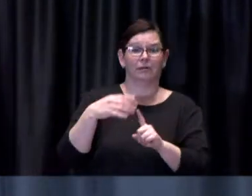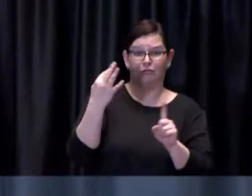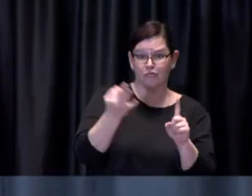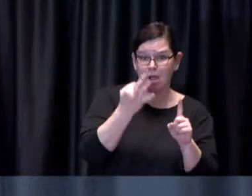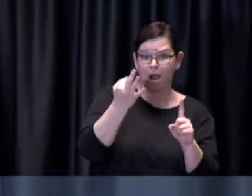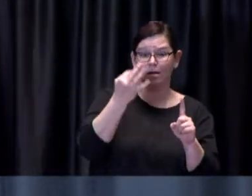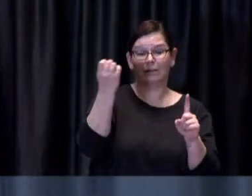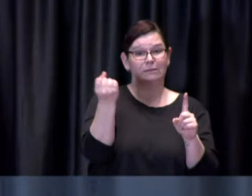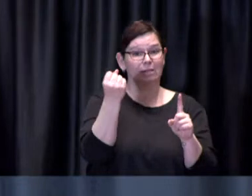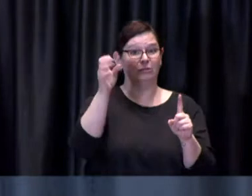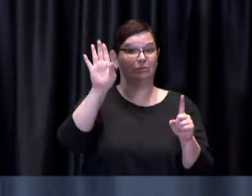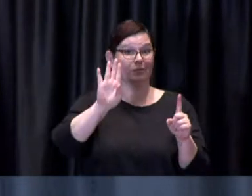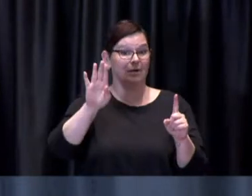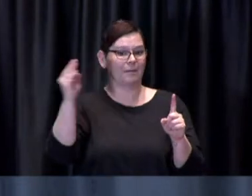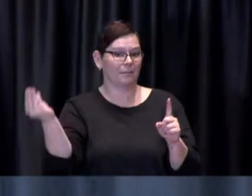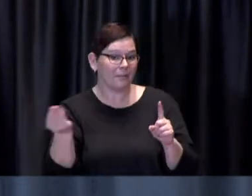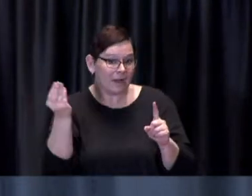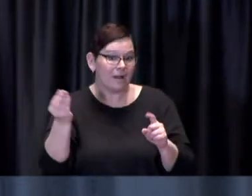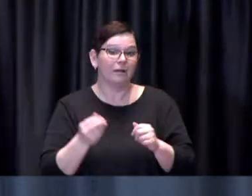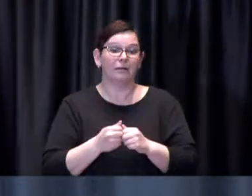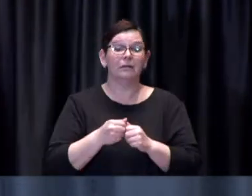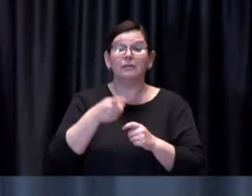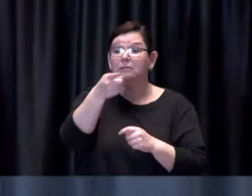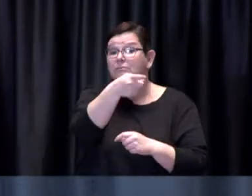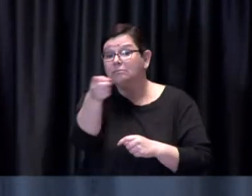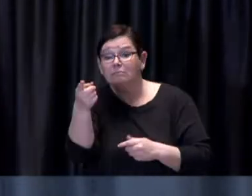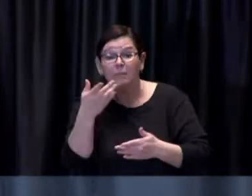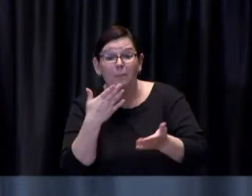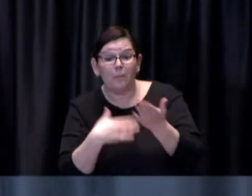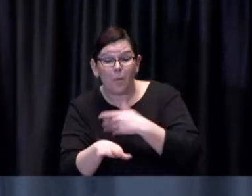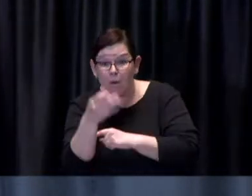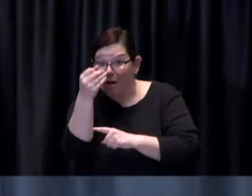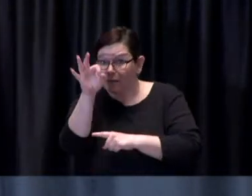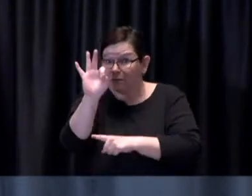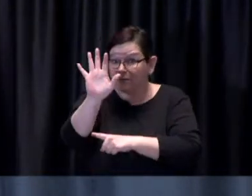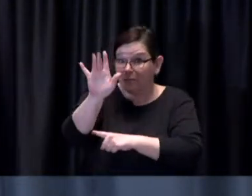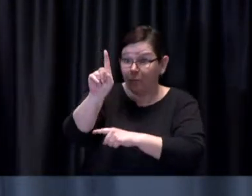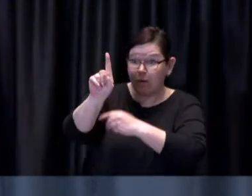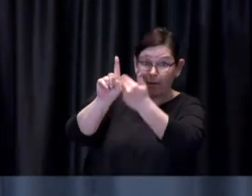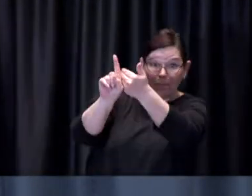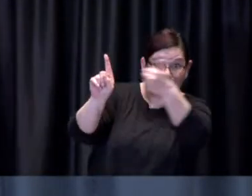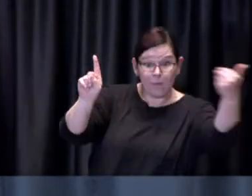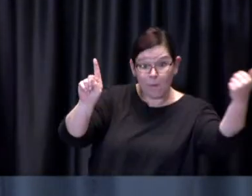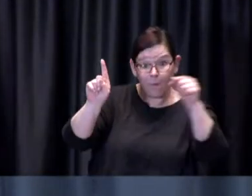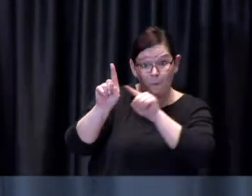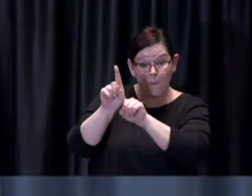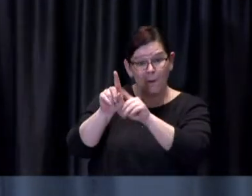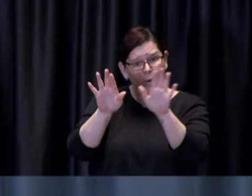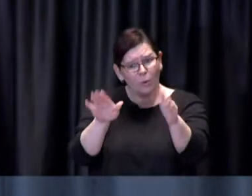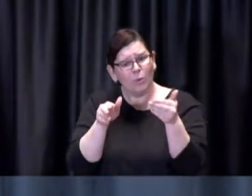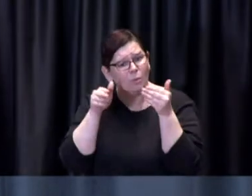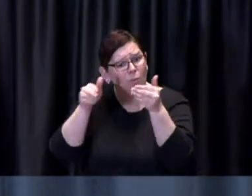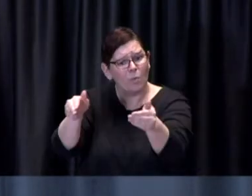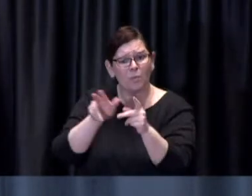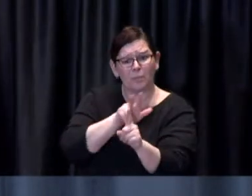Anyone who was born in 1951 or earlier can book their appointment to receive their COVID-19 vaccine